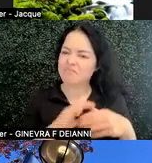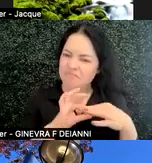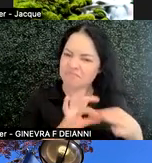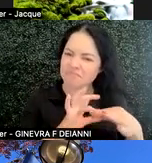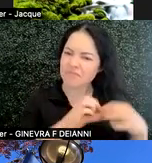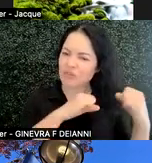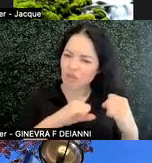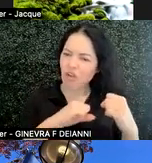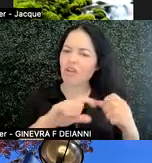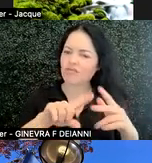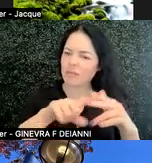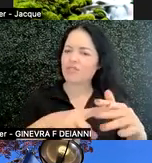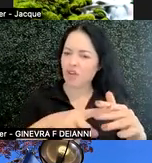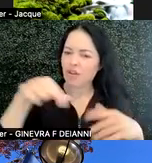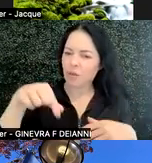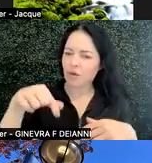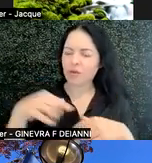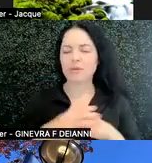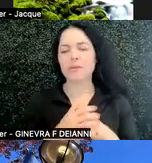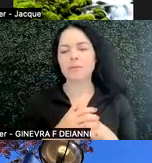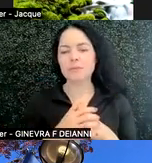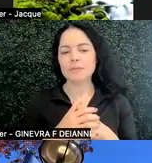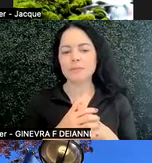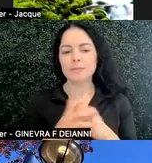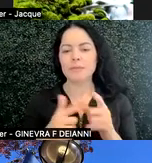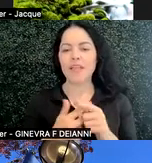at the beginning. And then monitoring student's progress